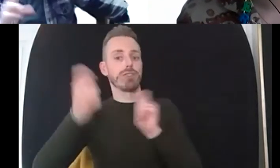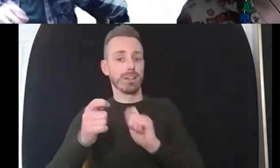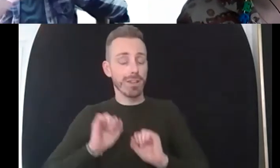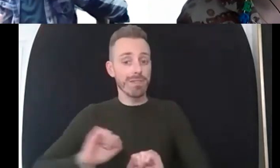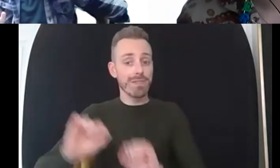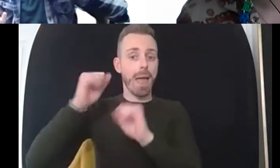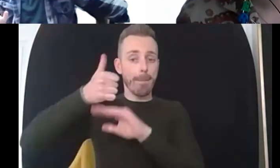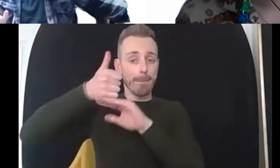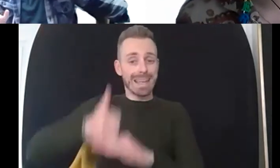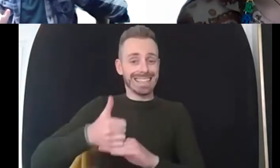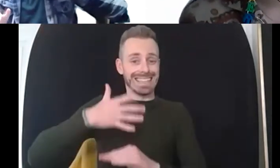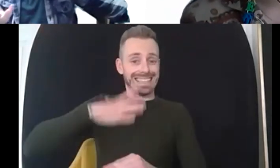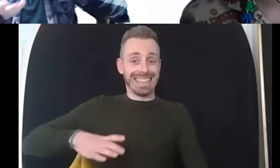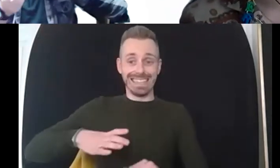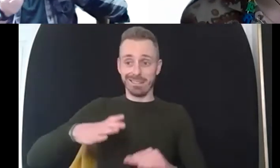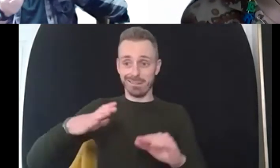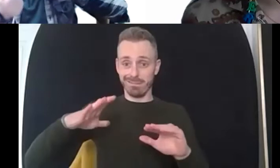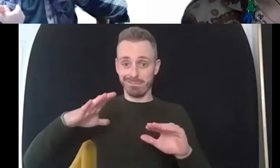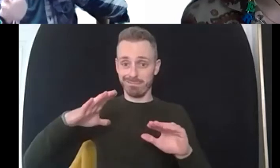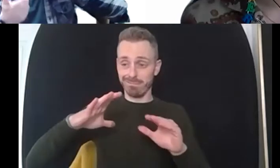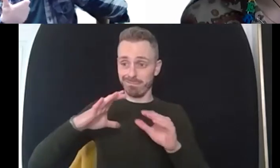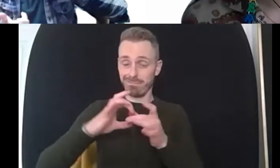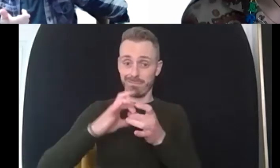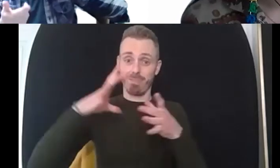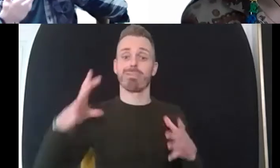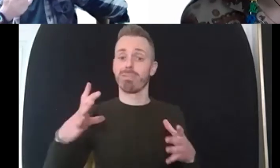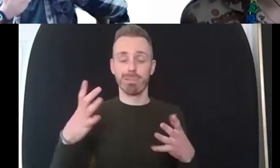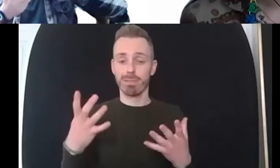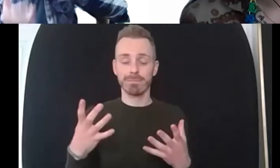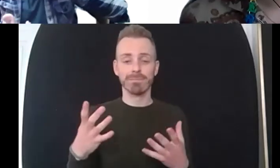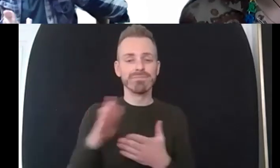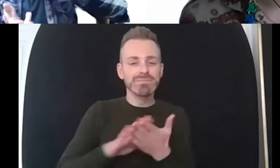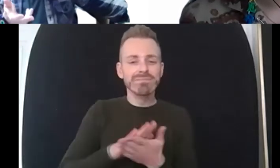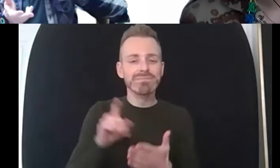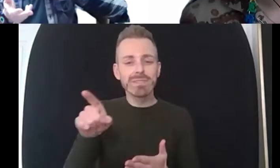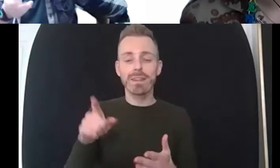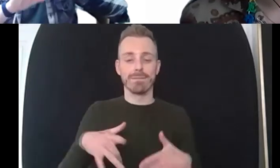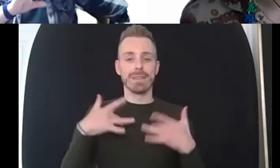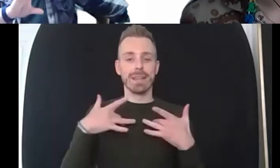you can work with a sense of shame or a sense of guilt or a sense of loneliness we've got to work